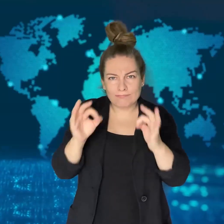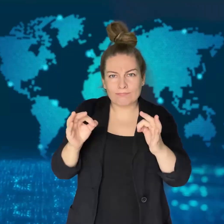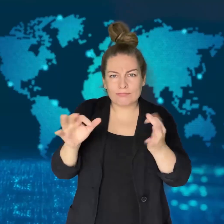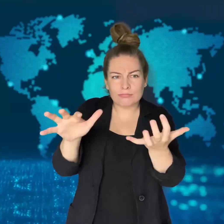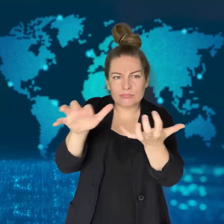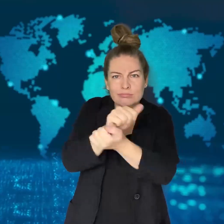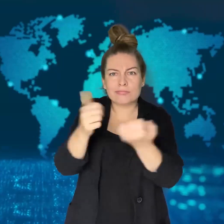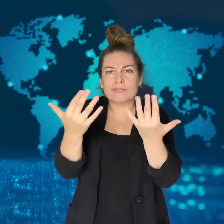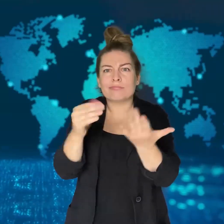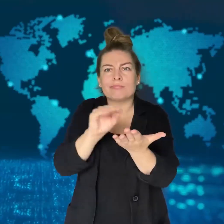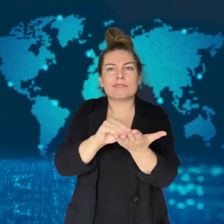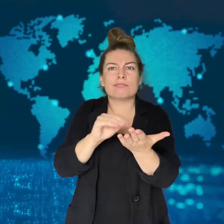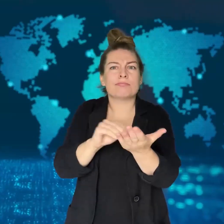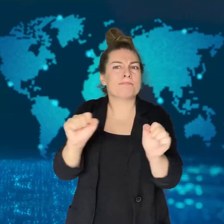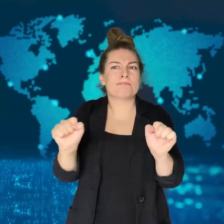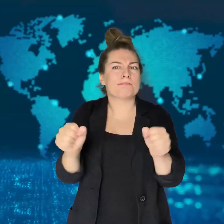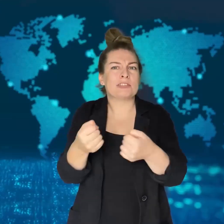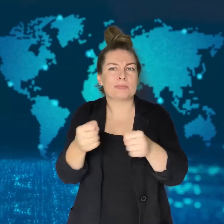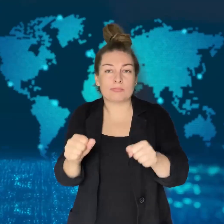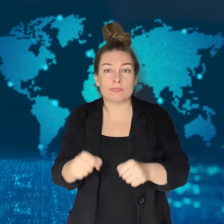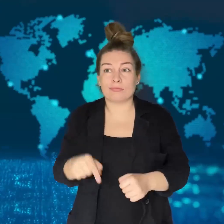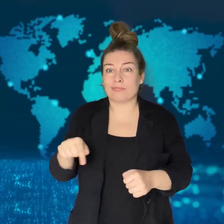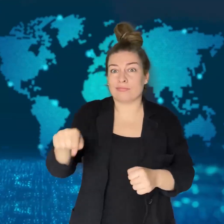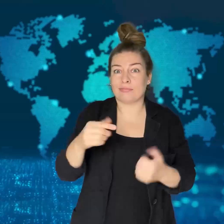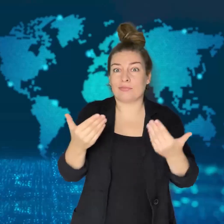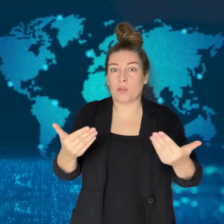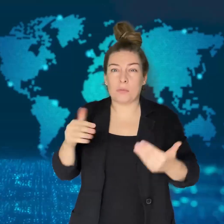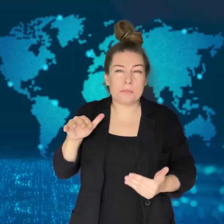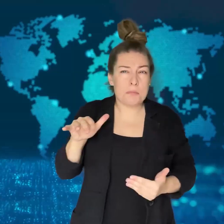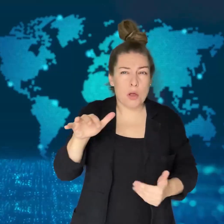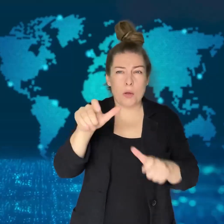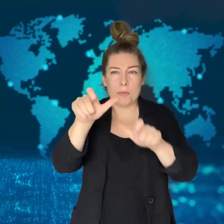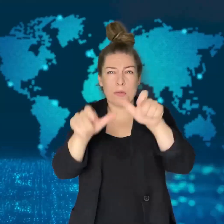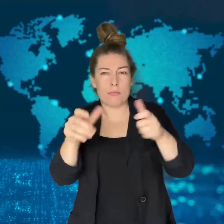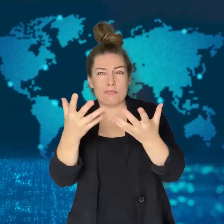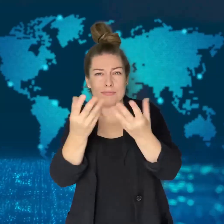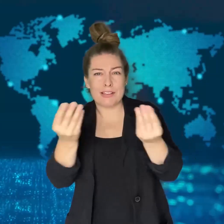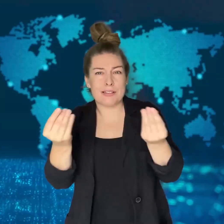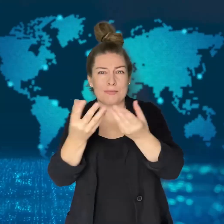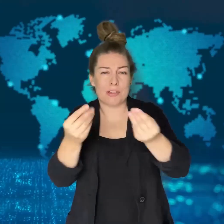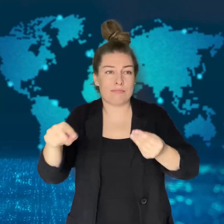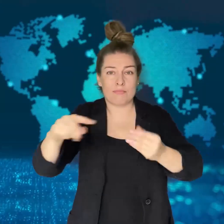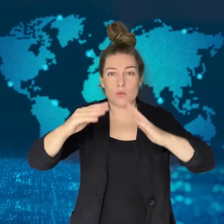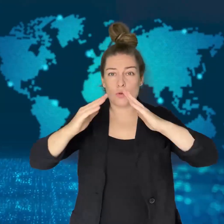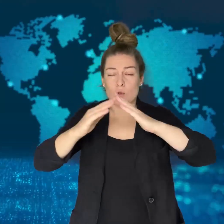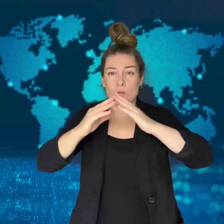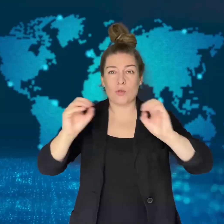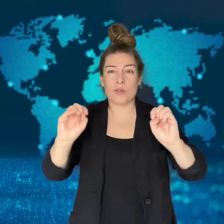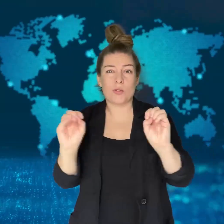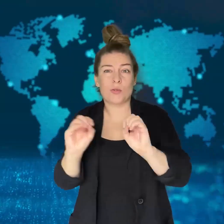Massive rains from Hurricane Helene left millions of